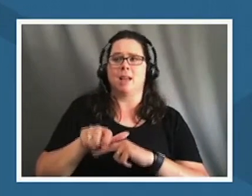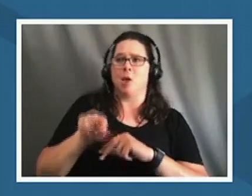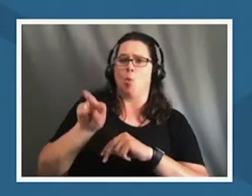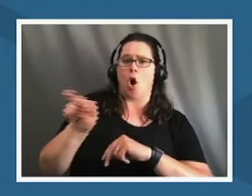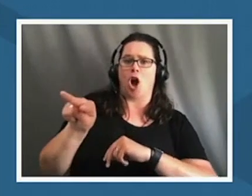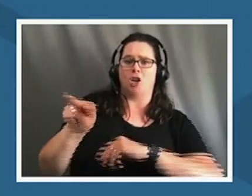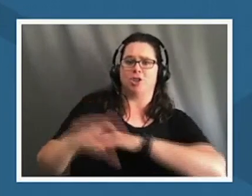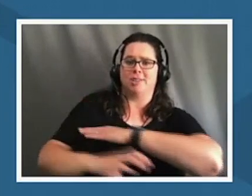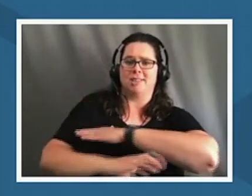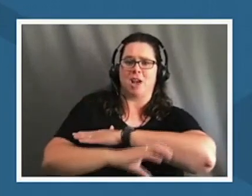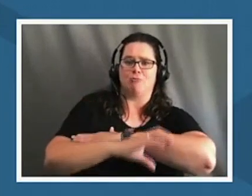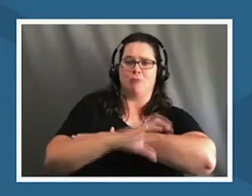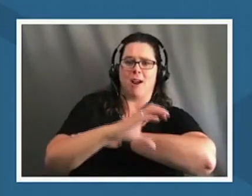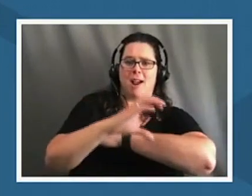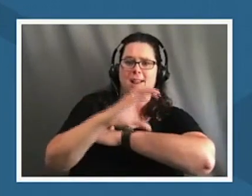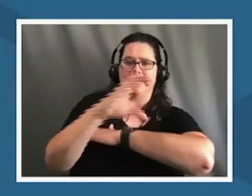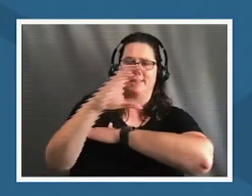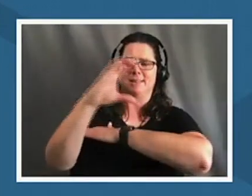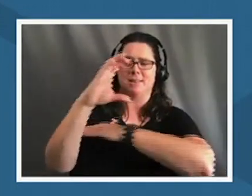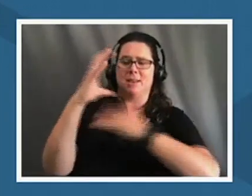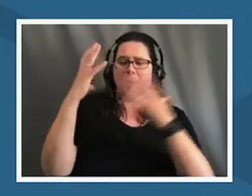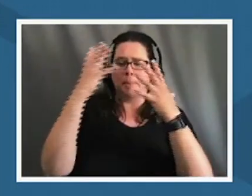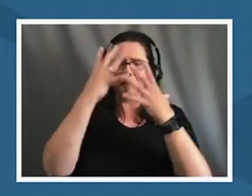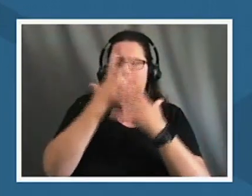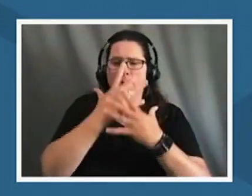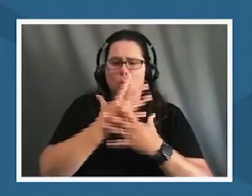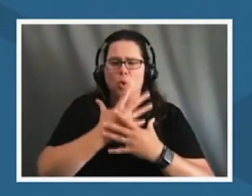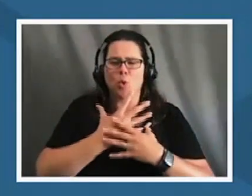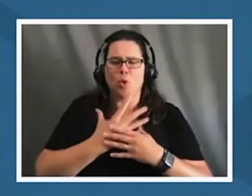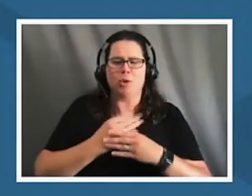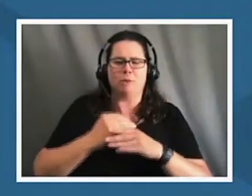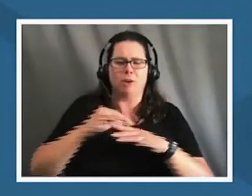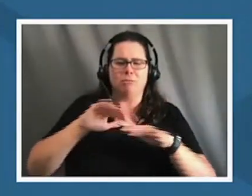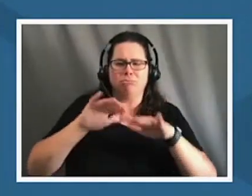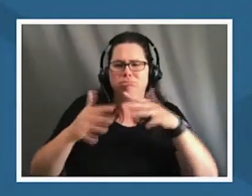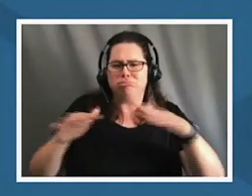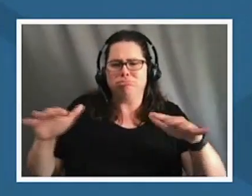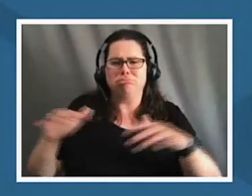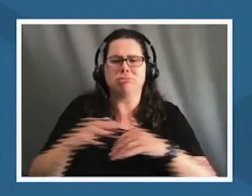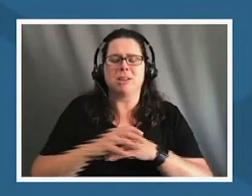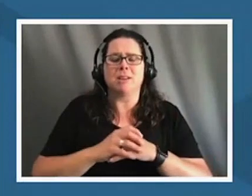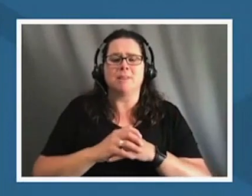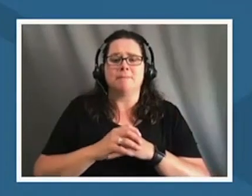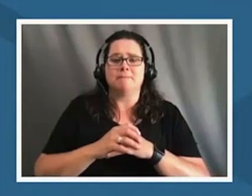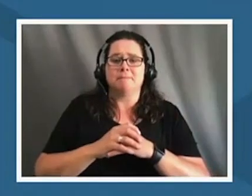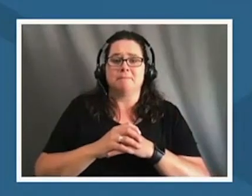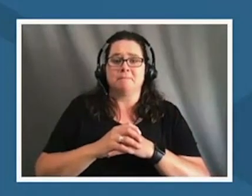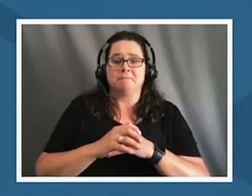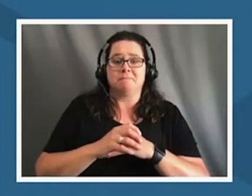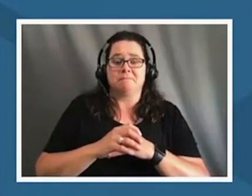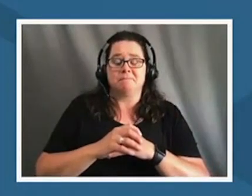over just beautiful vast expanses and